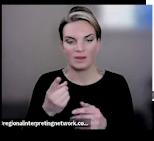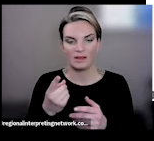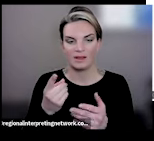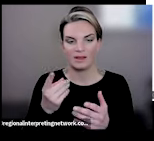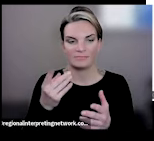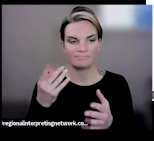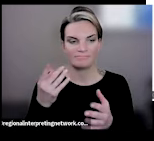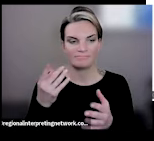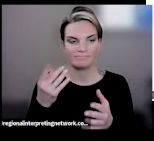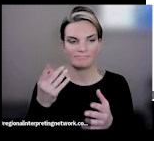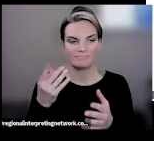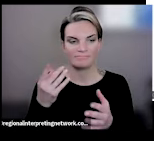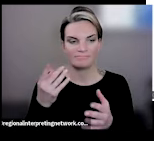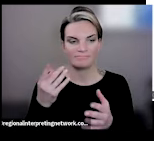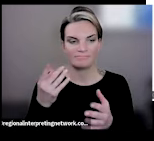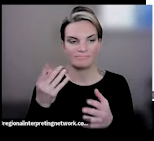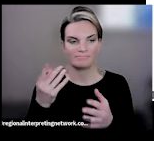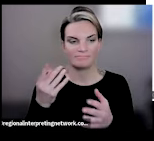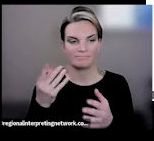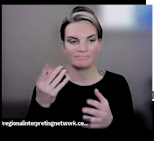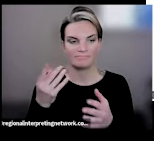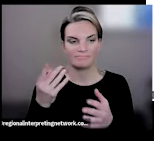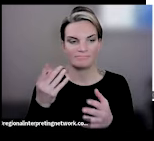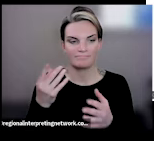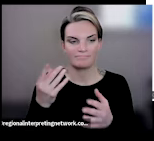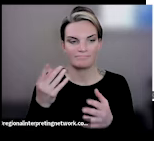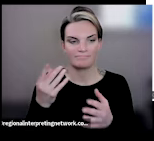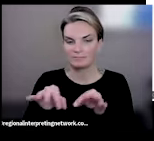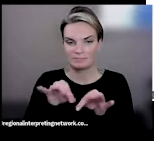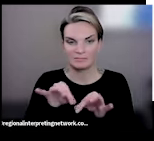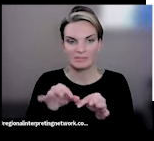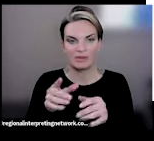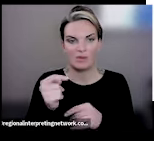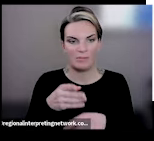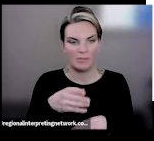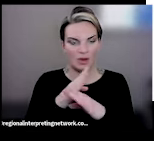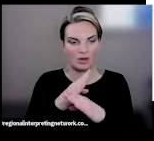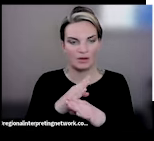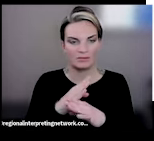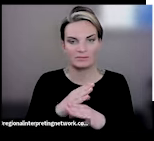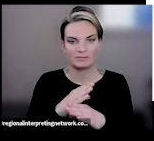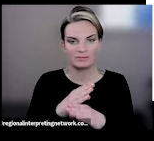into some of the barriers facing people with disabilities and some of the issues that we